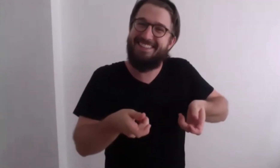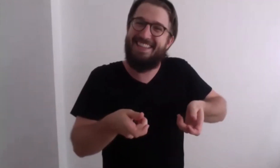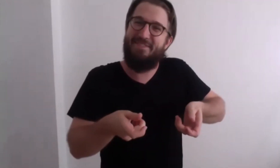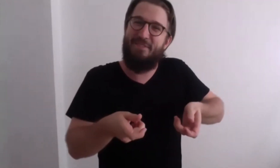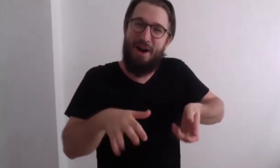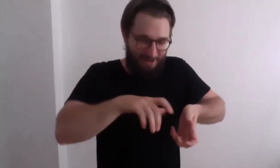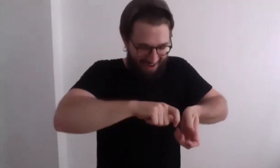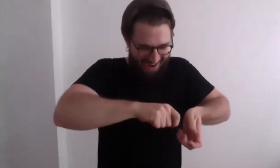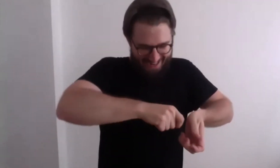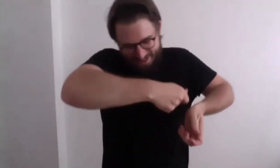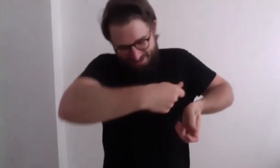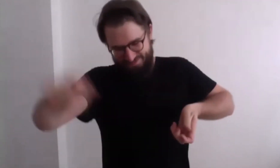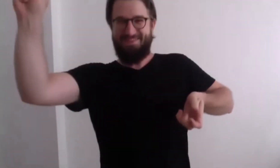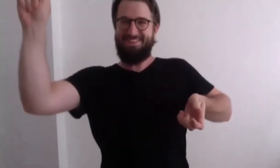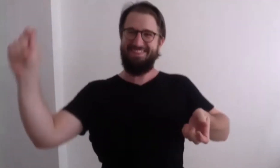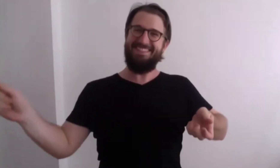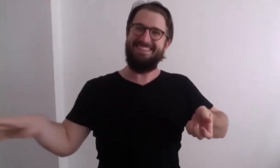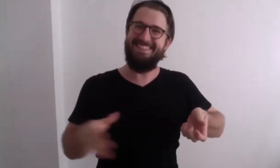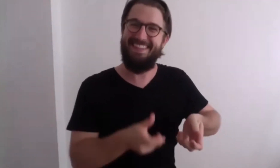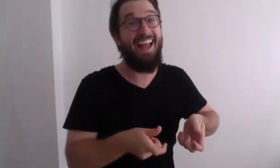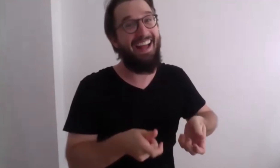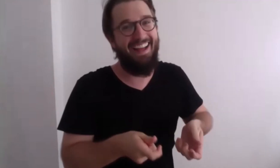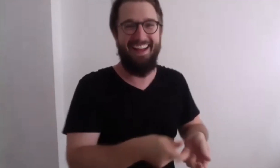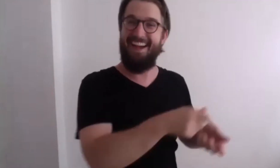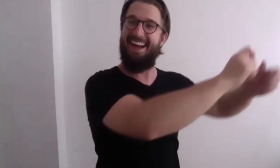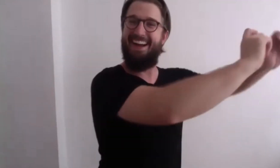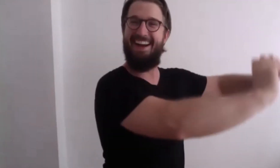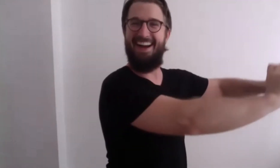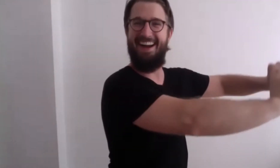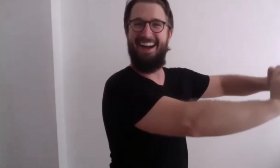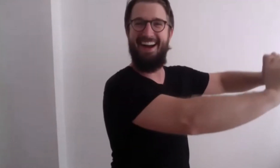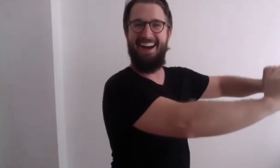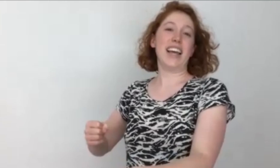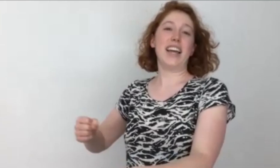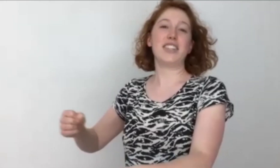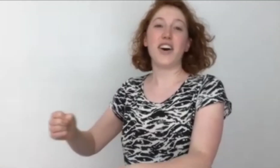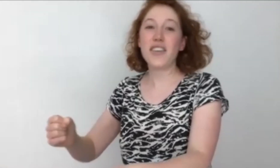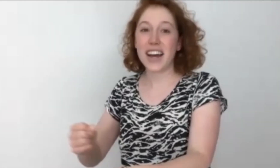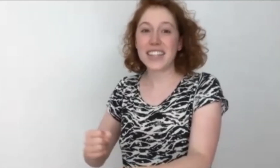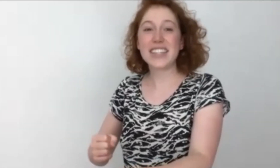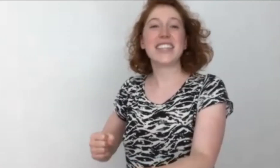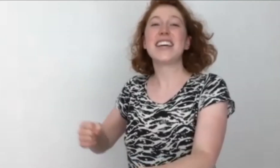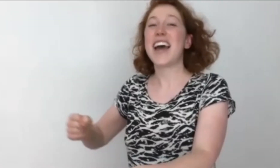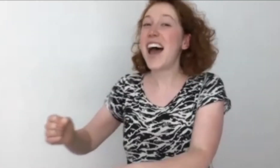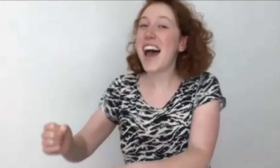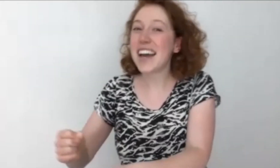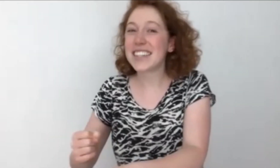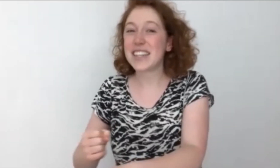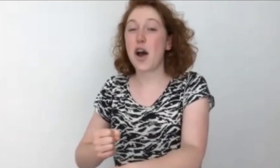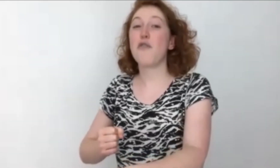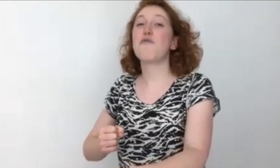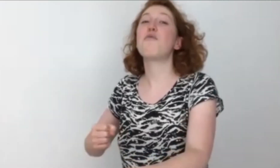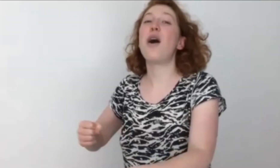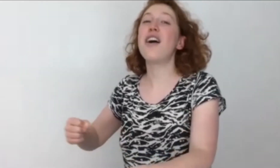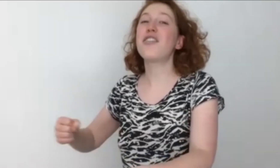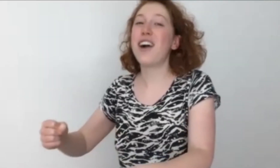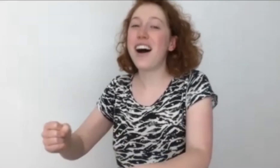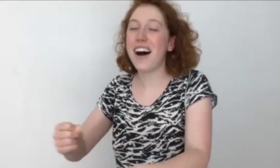There's that foie gras! Blueberries, cheese, doughnuts, eggs, foie gras—